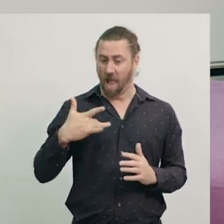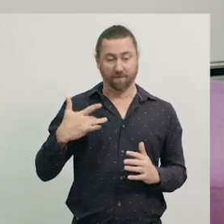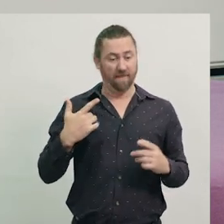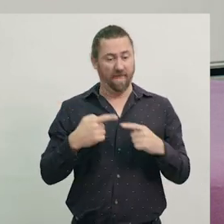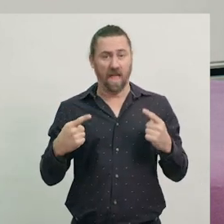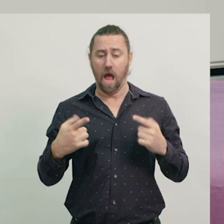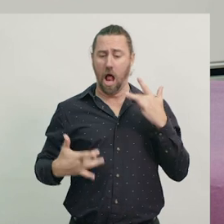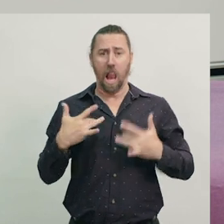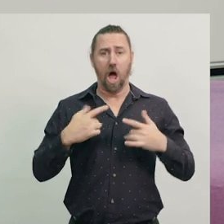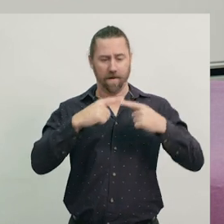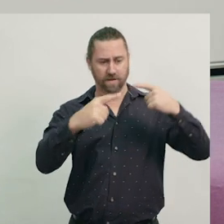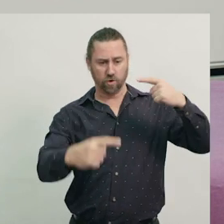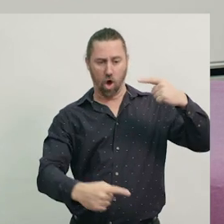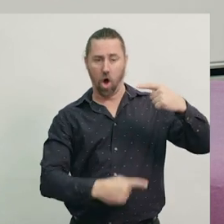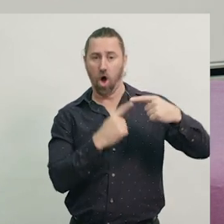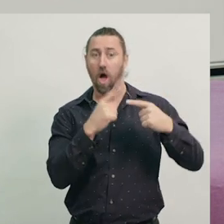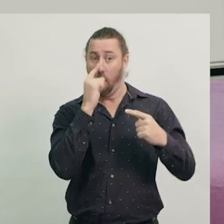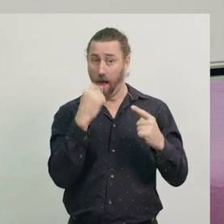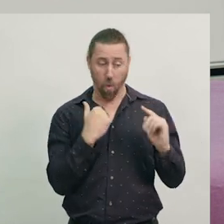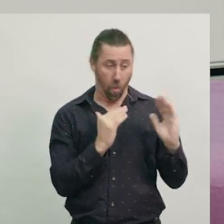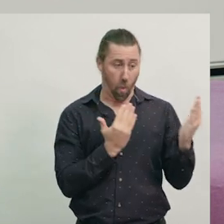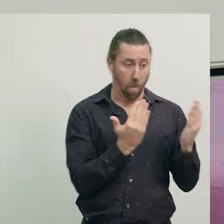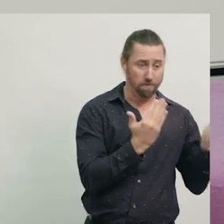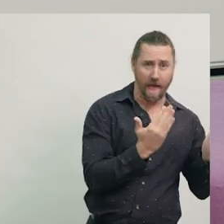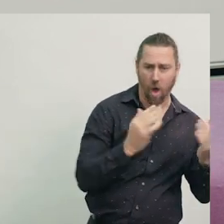We can add details by comparing and contrasting the life cycles